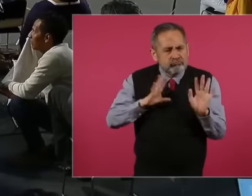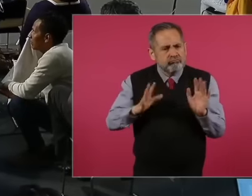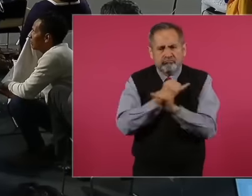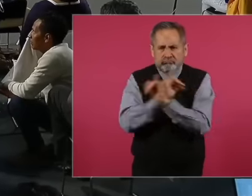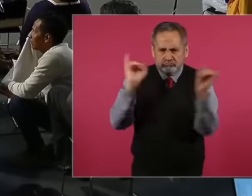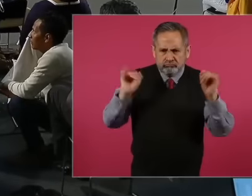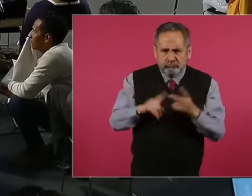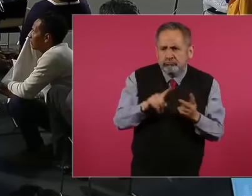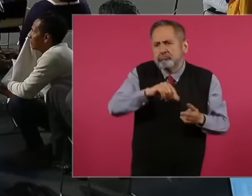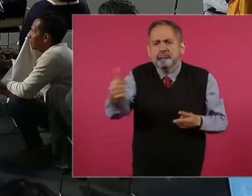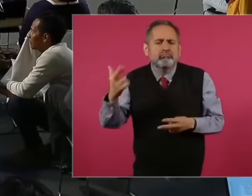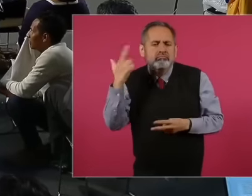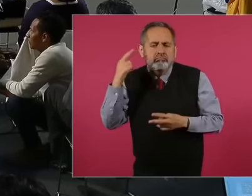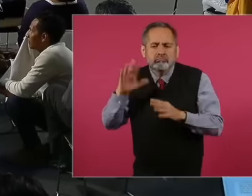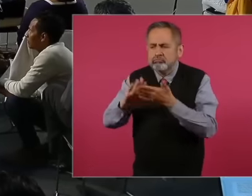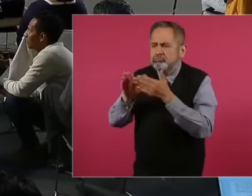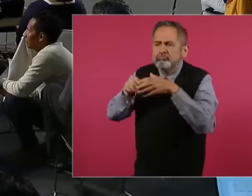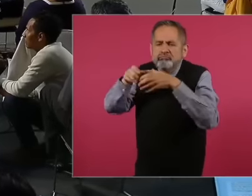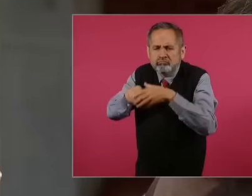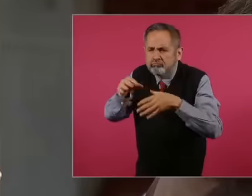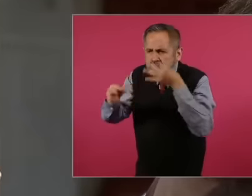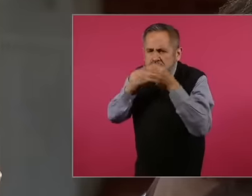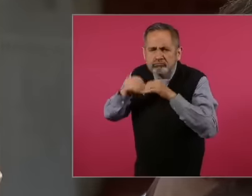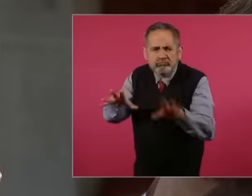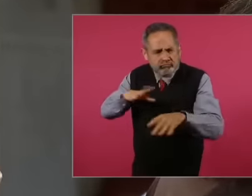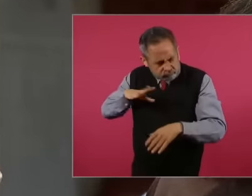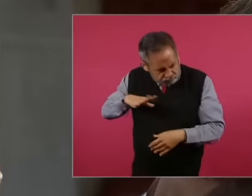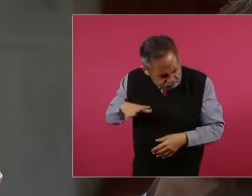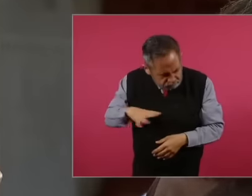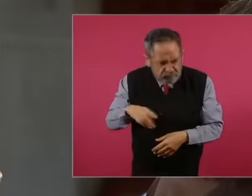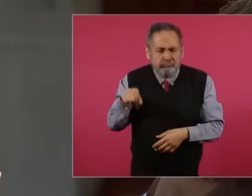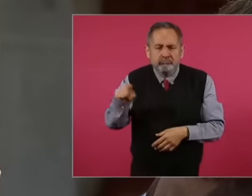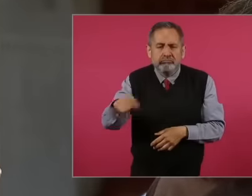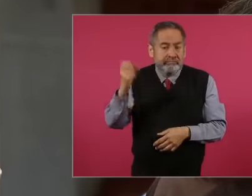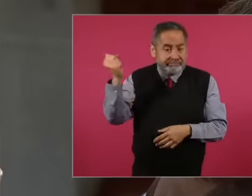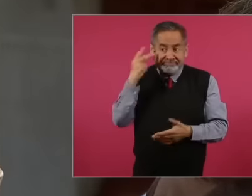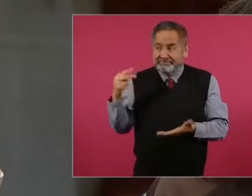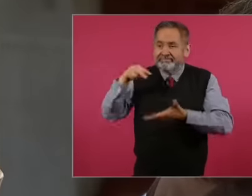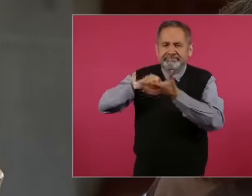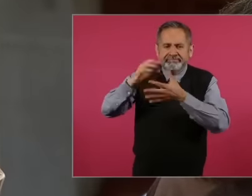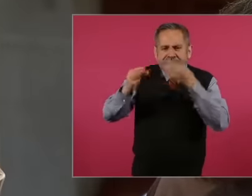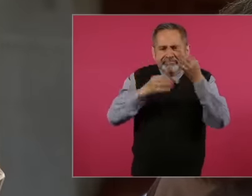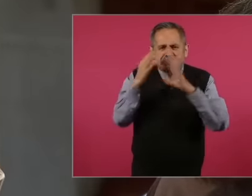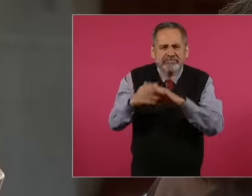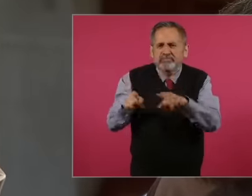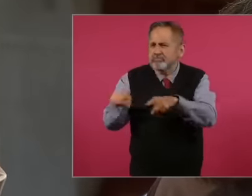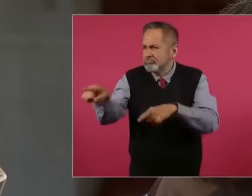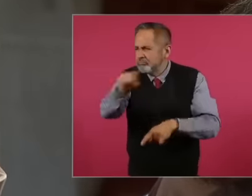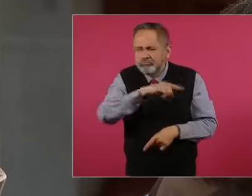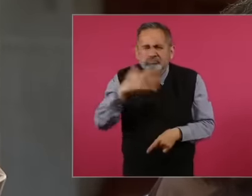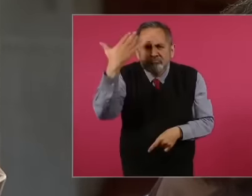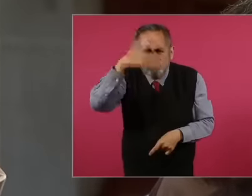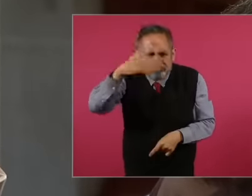community radio stations one of them said it In the forum I said, Hey, what do you know about what